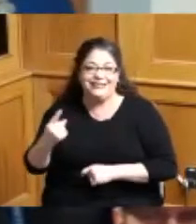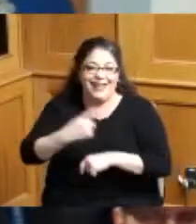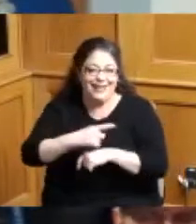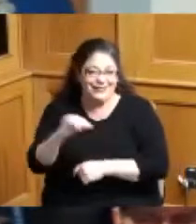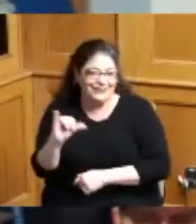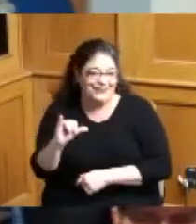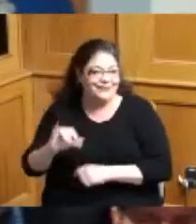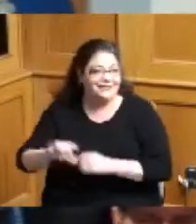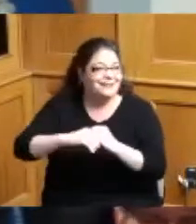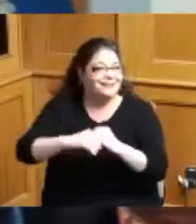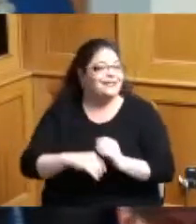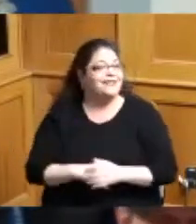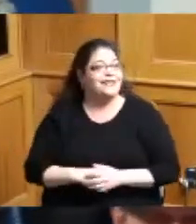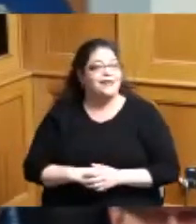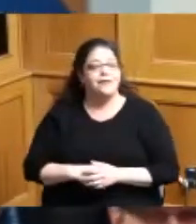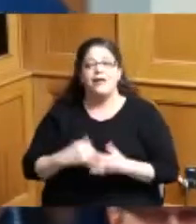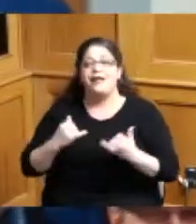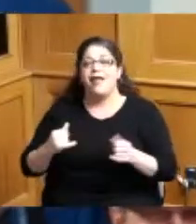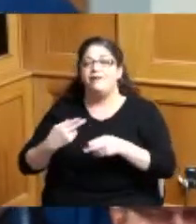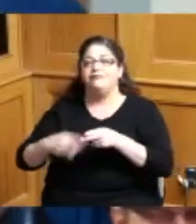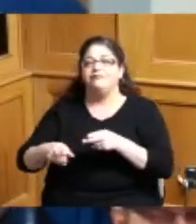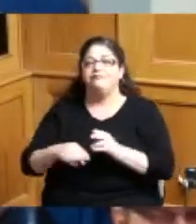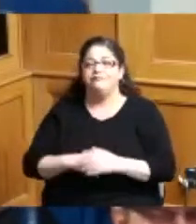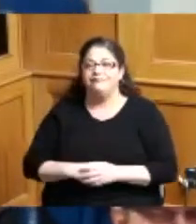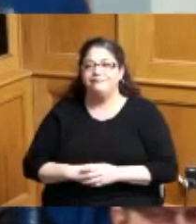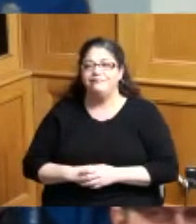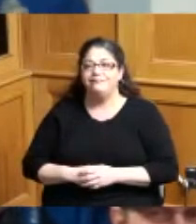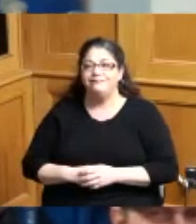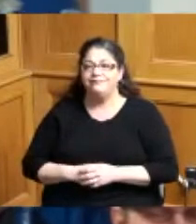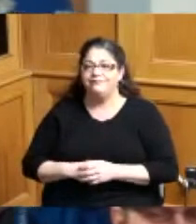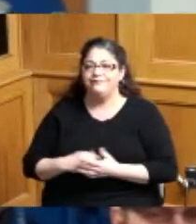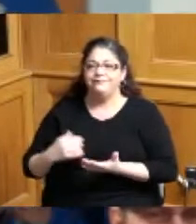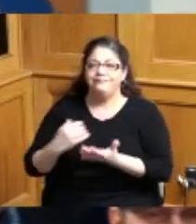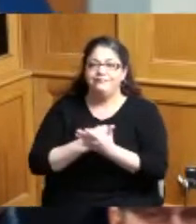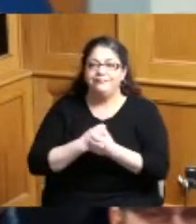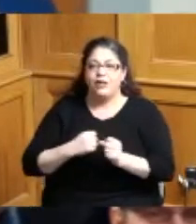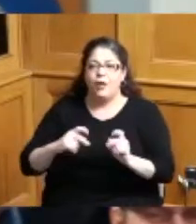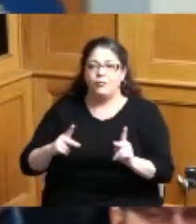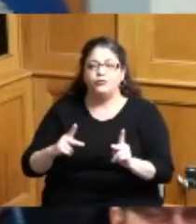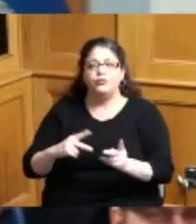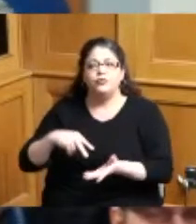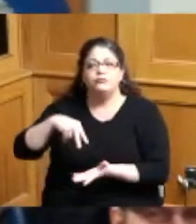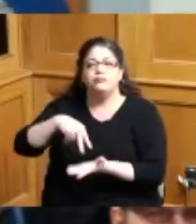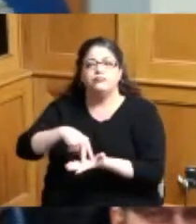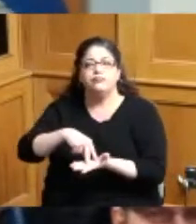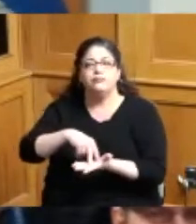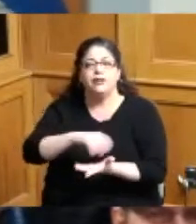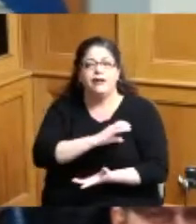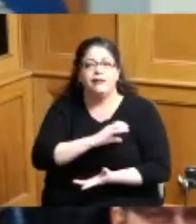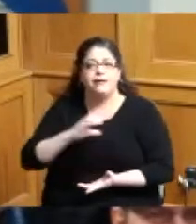I just wanna real quick I had an opportunity to stay on the floor of congress back in 2010 with